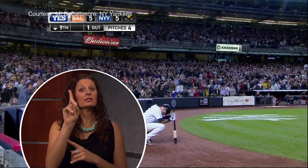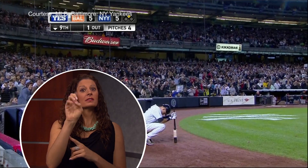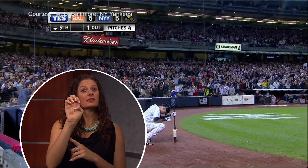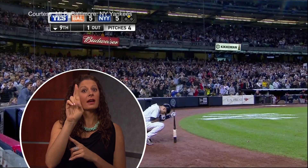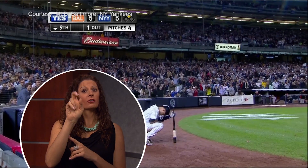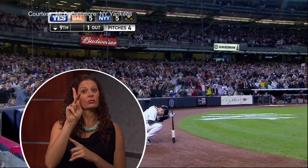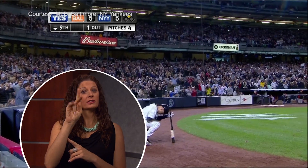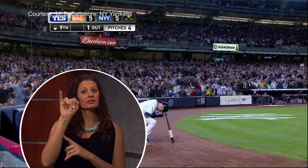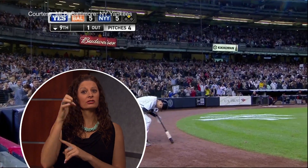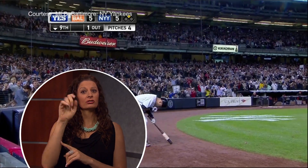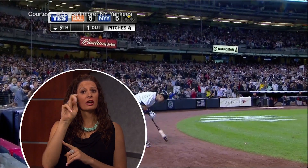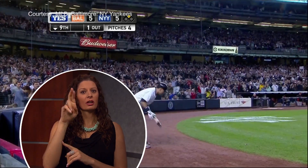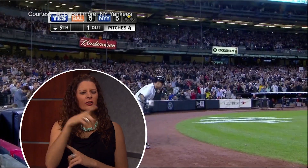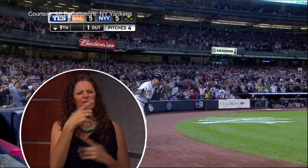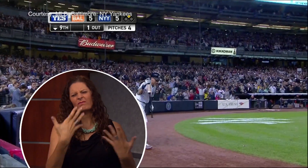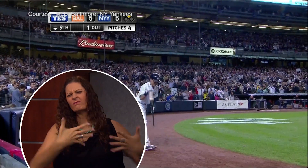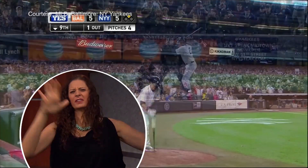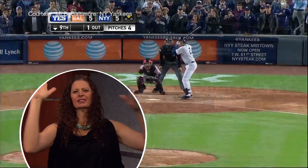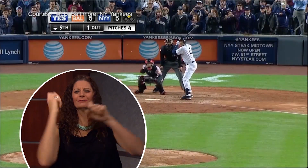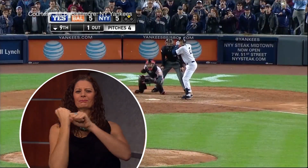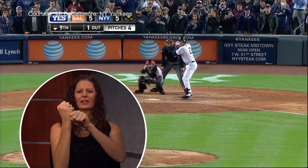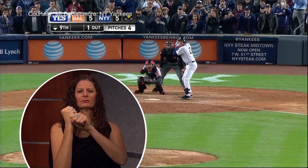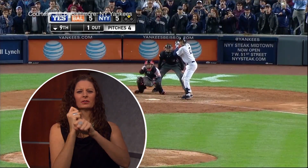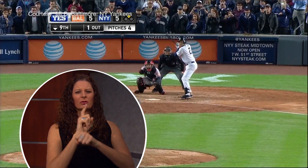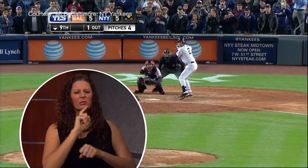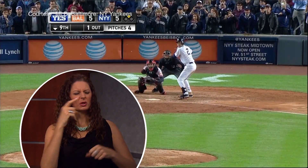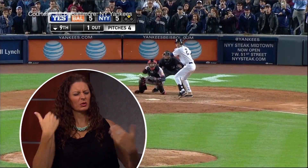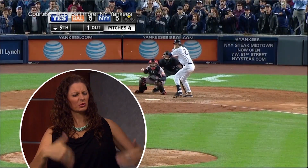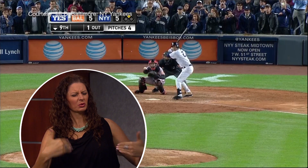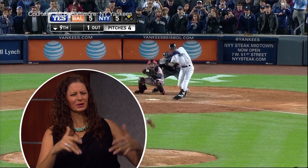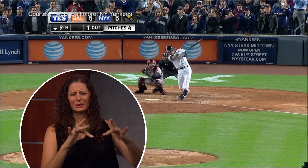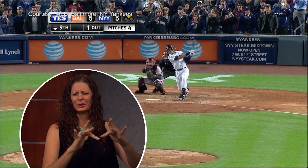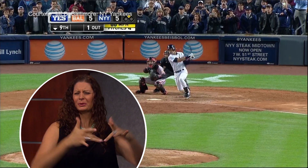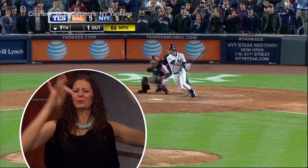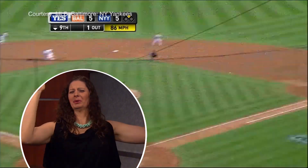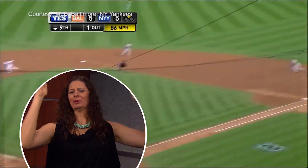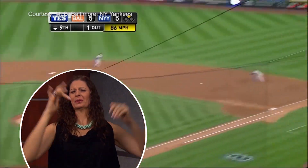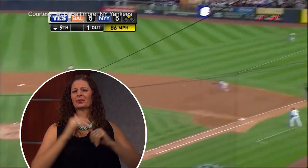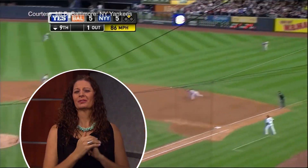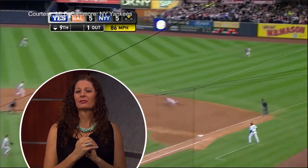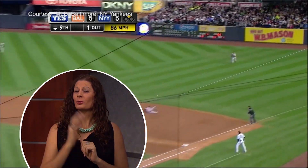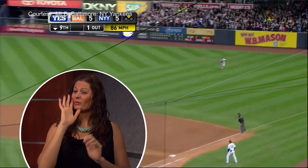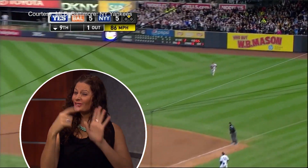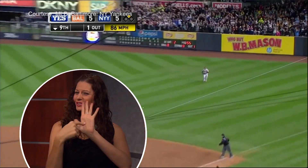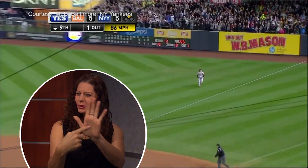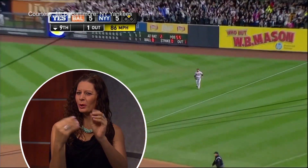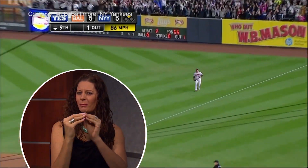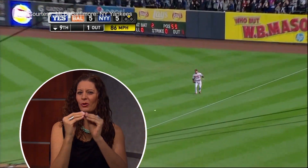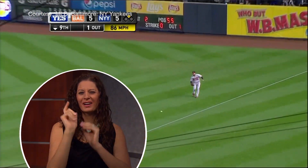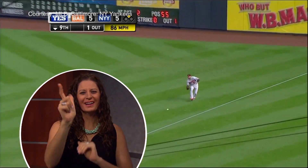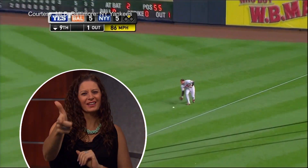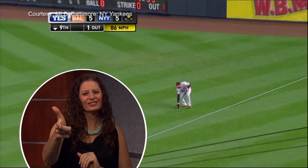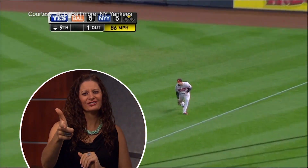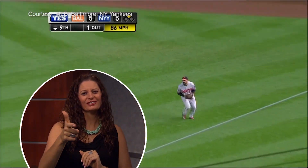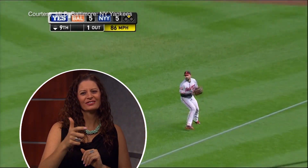Derek Jeter went out of his baseball career in style. We’ll show you more, later.